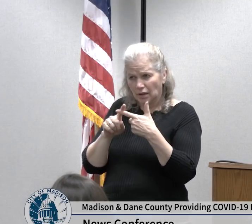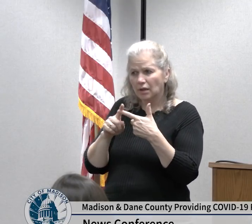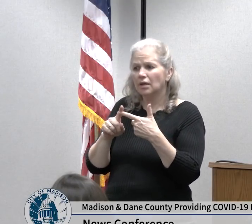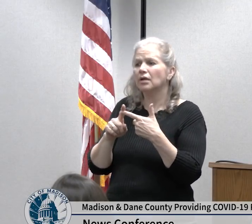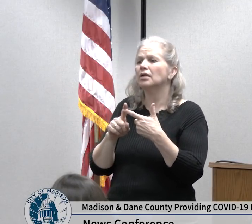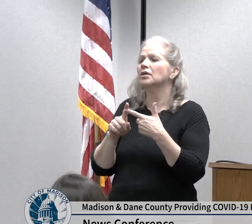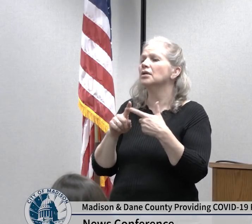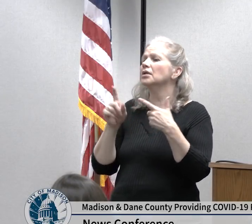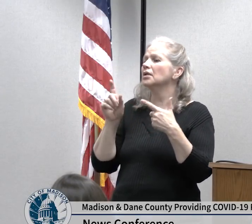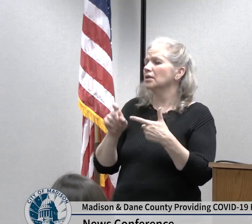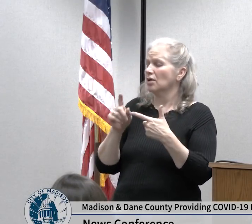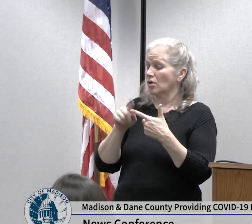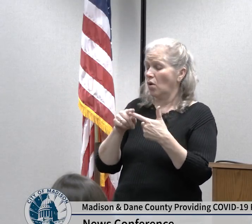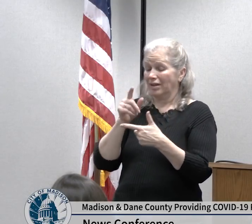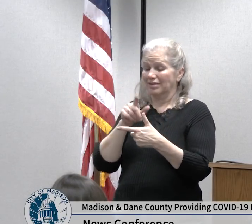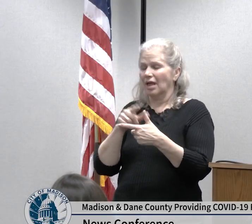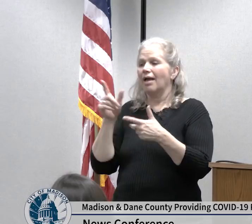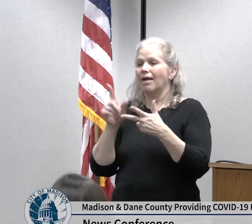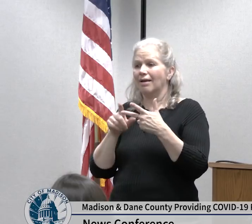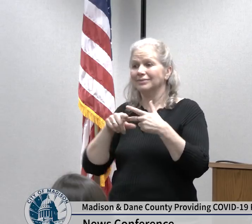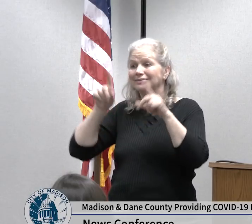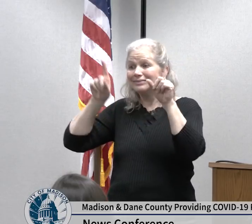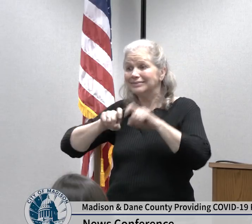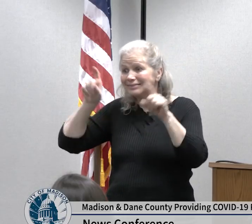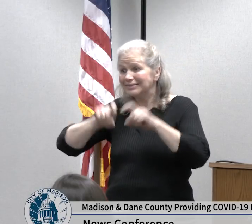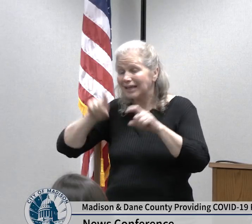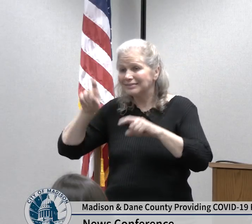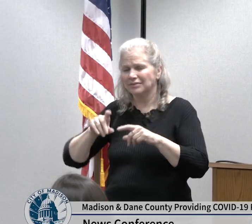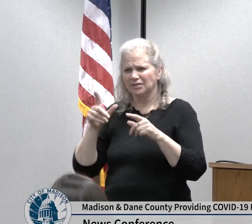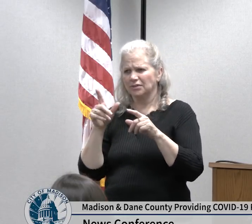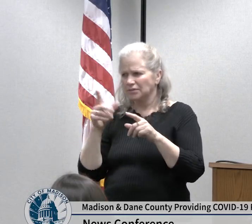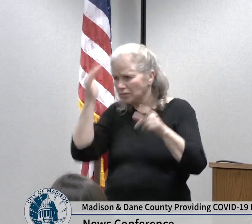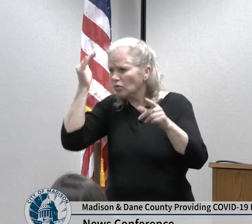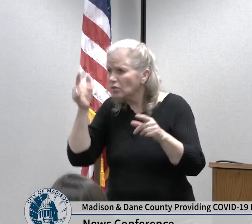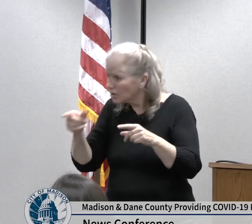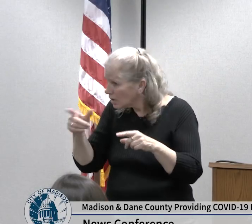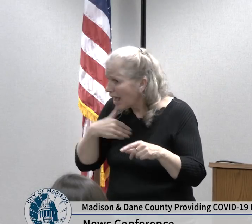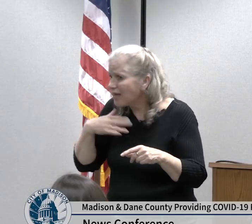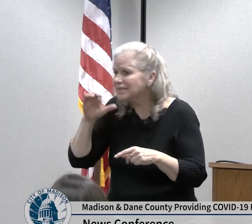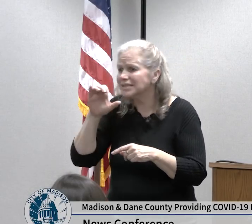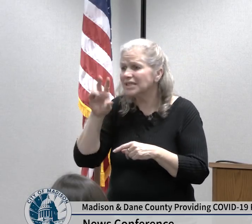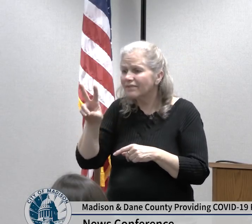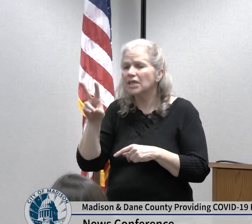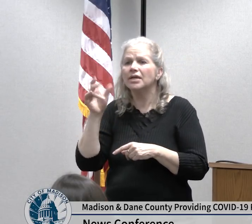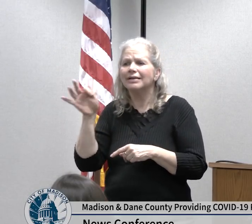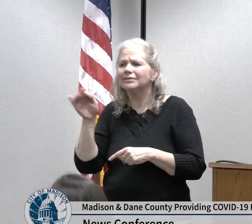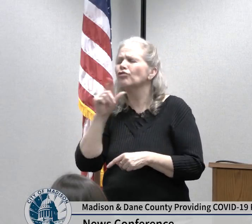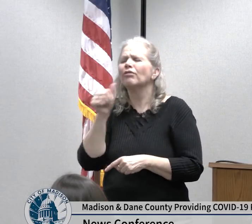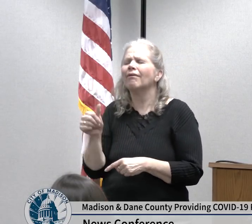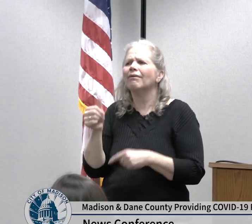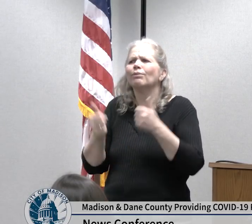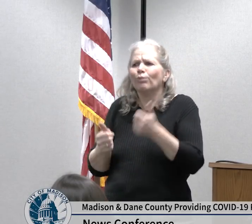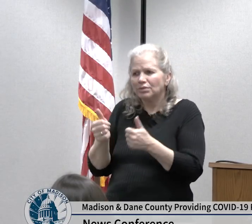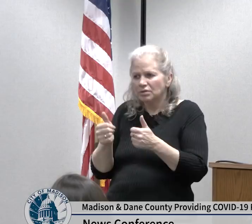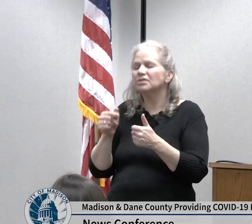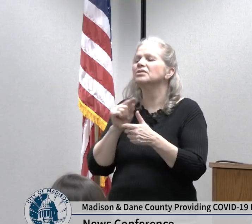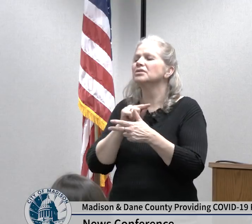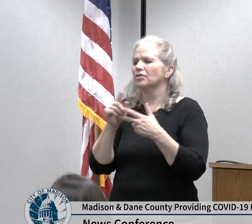expeditious manner such that COVID-19 can be ruled out or whatever condition is prevalent may be ruled in and therefore we can make plans for adequate